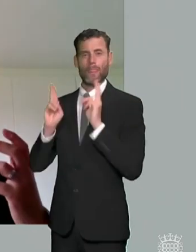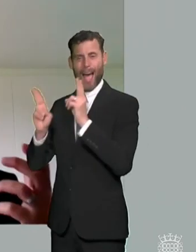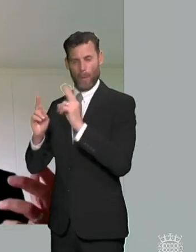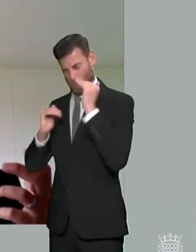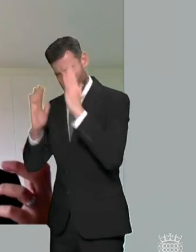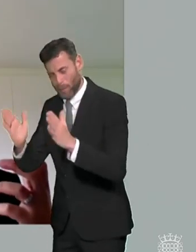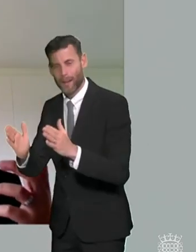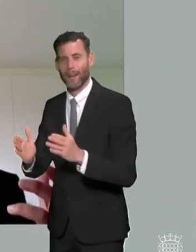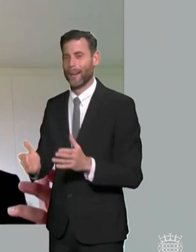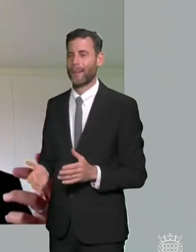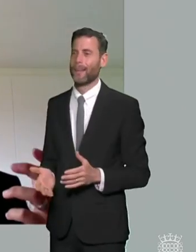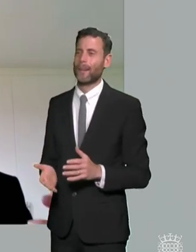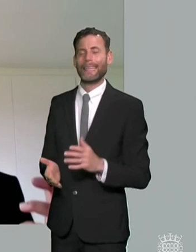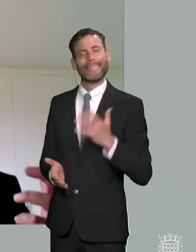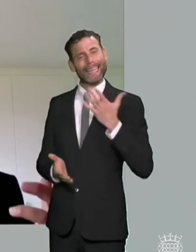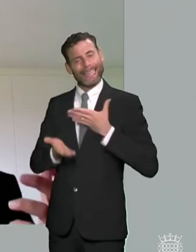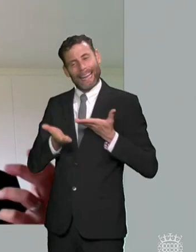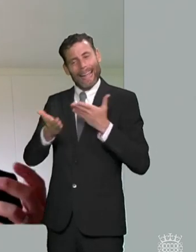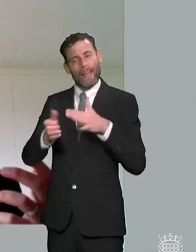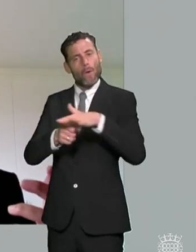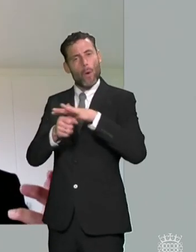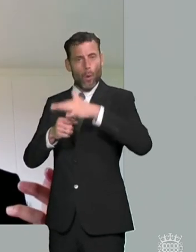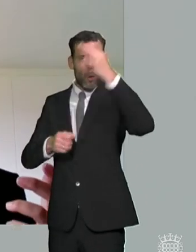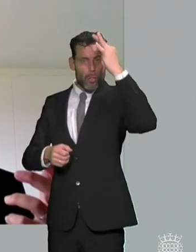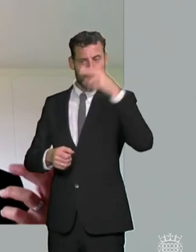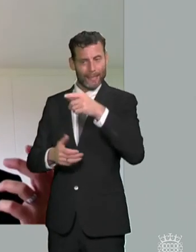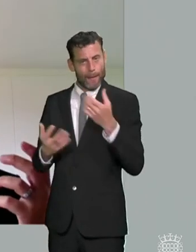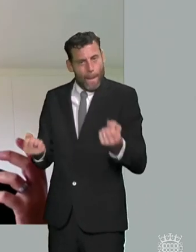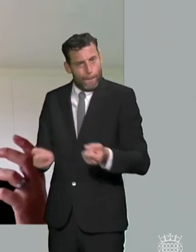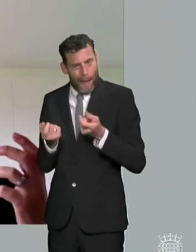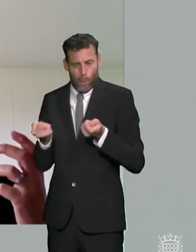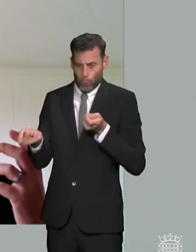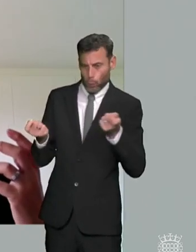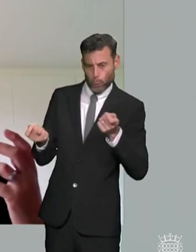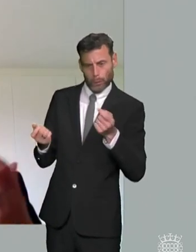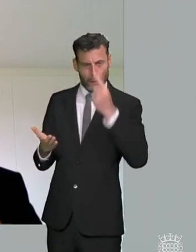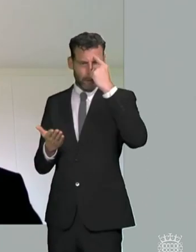elected members have the discretion to decide how they'll spend their budget so i think um you know